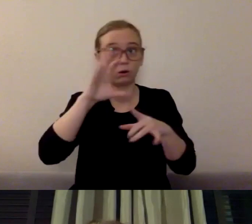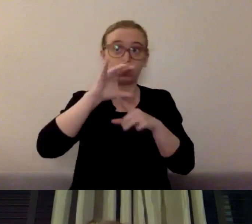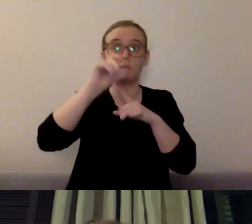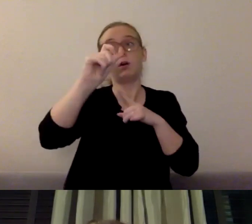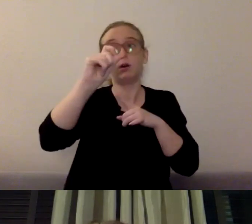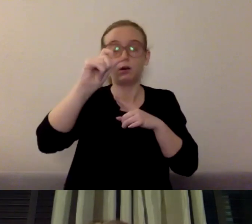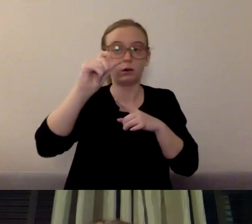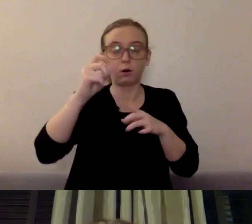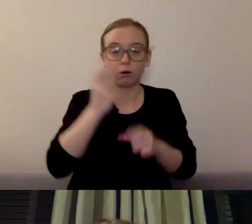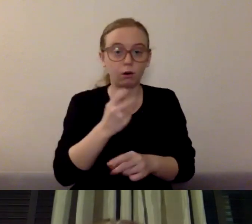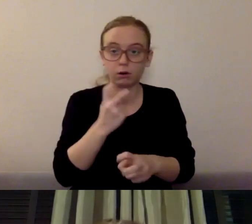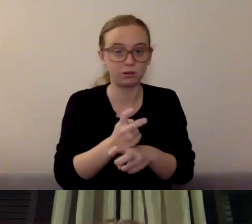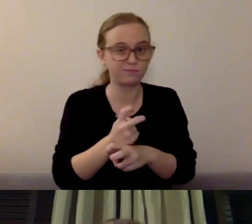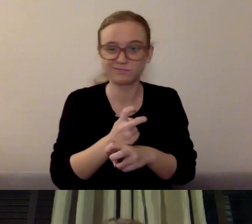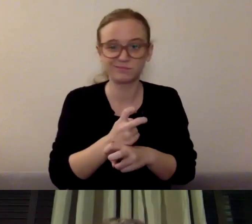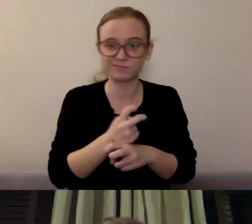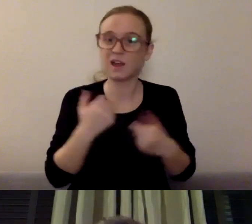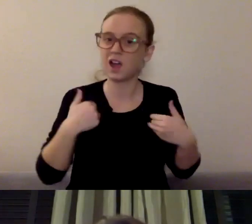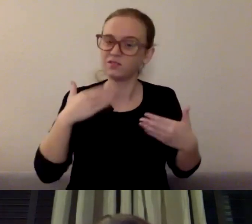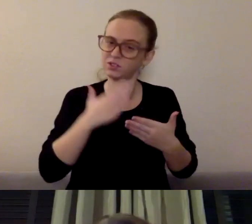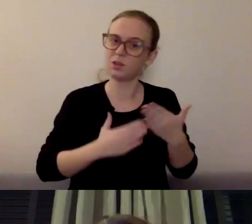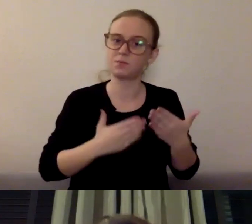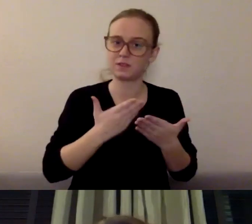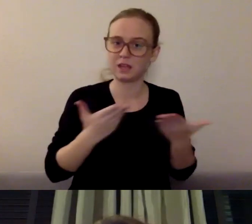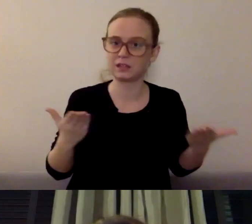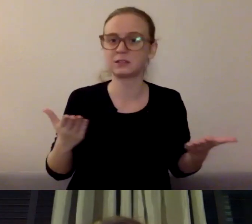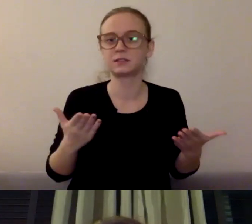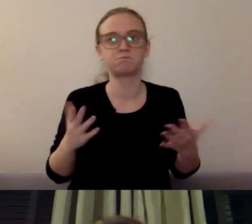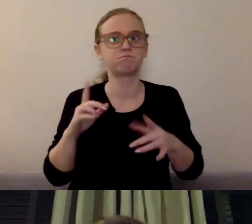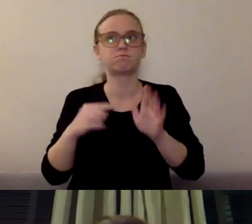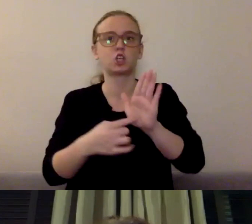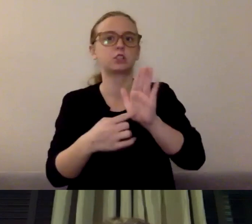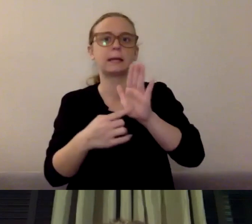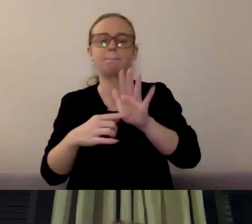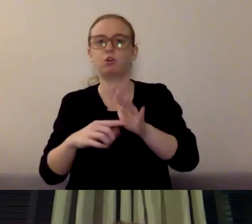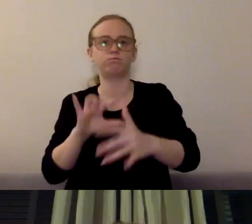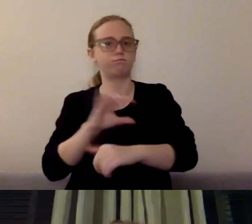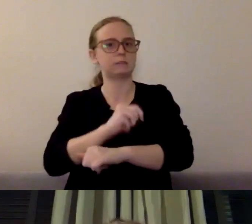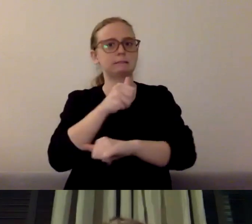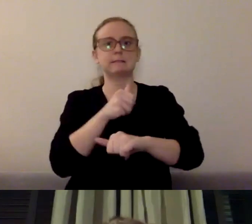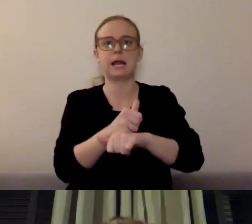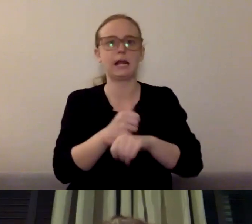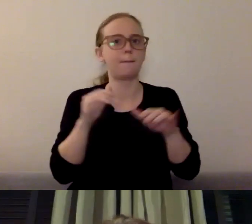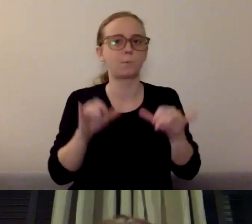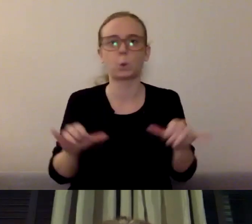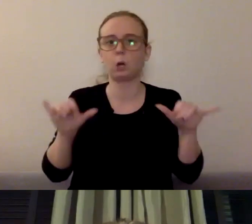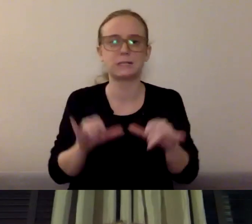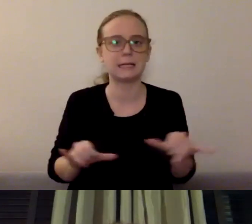to help build this resiliency. Establishing a predictable routine. Deciding that we're gonna get up at the same time every day.